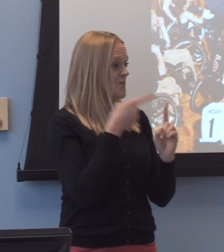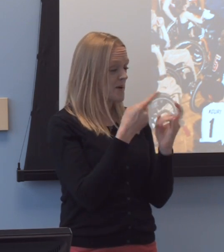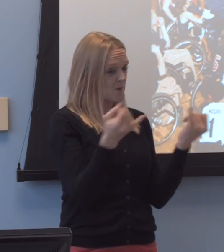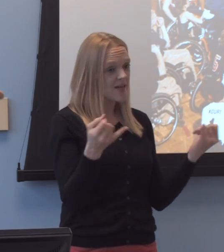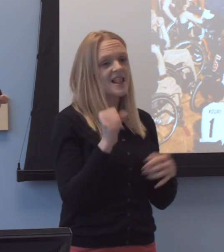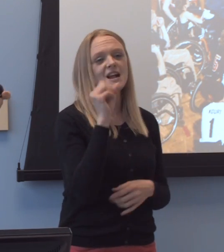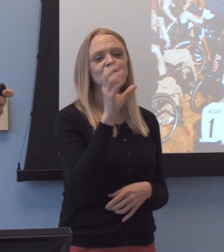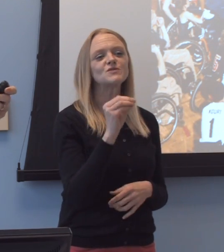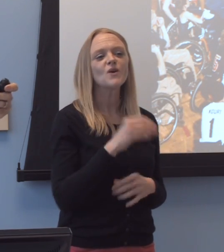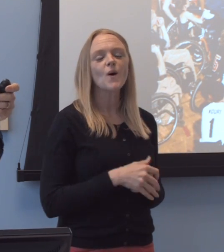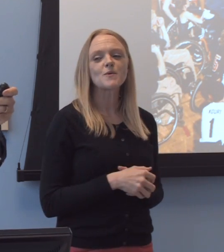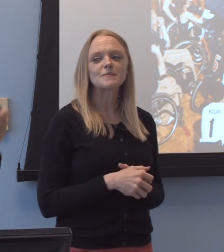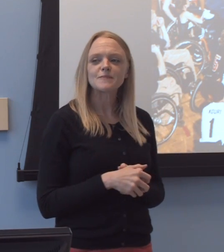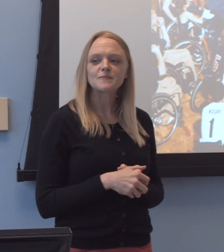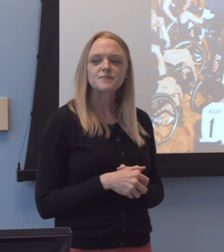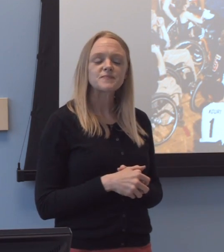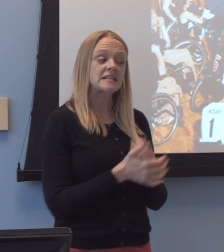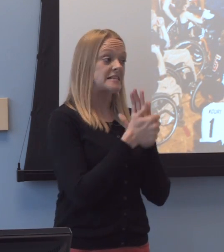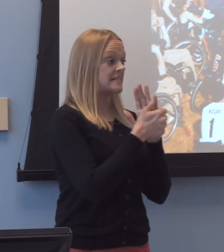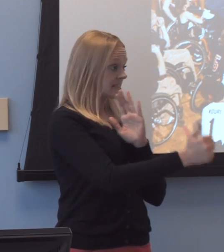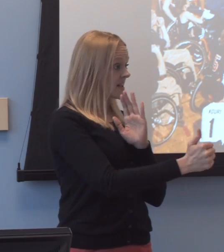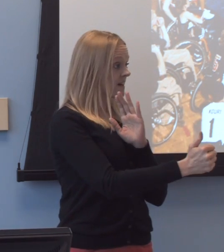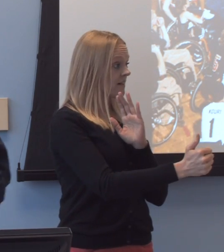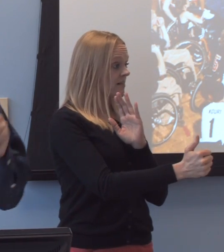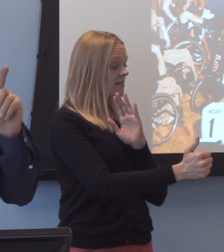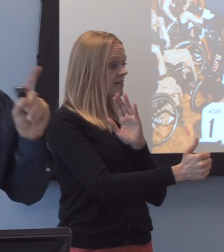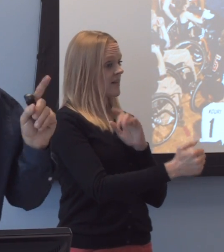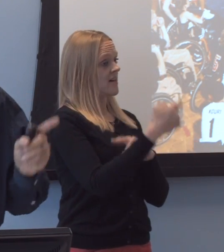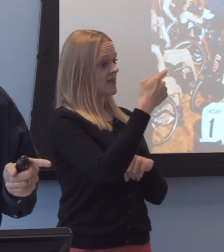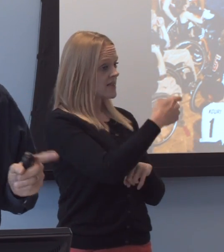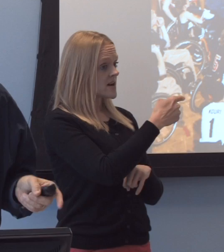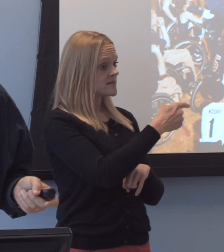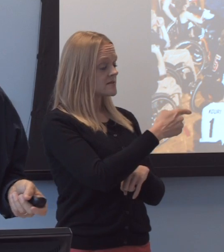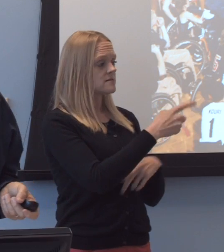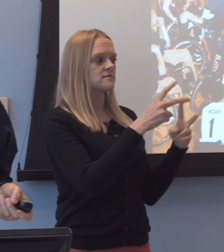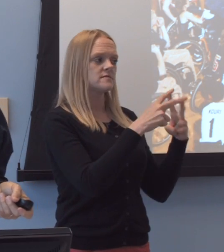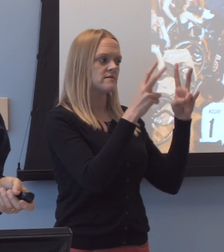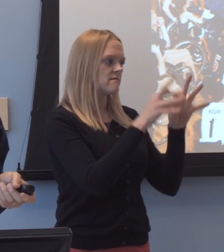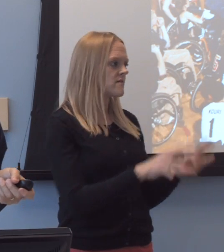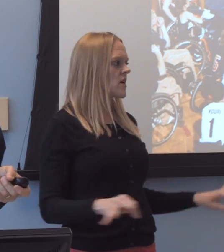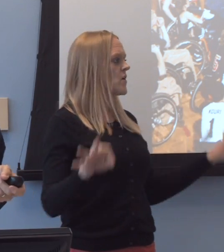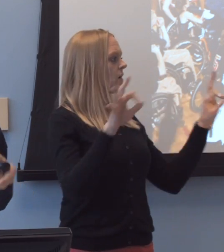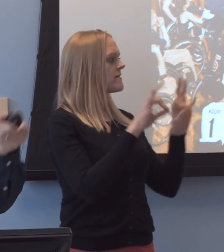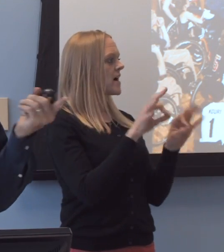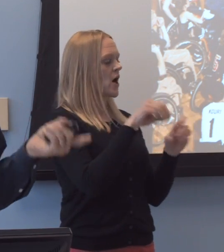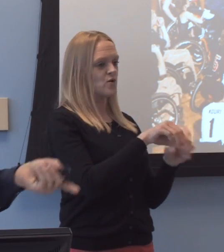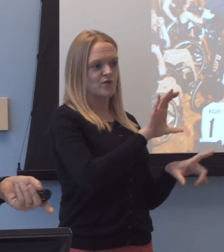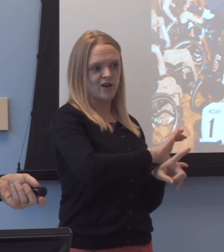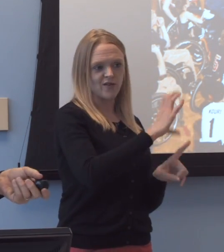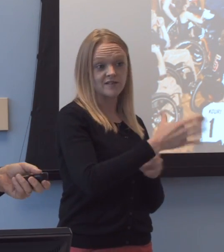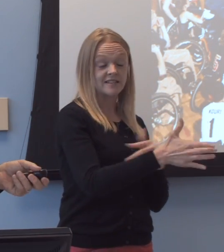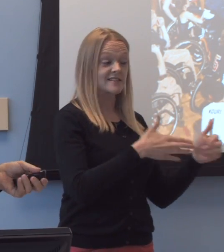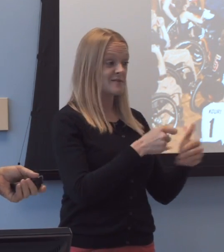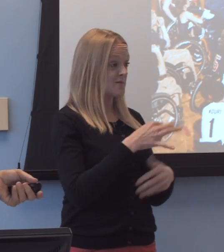So-so skill in this is something that is a) very valued in this culture, whether you appreciate that or not,